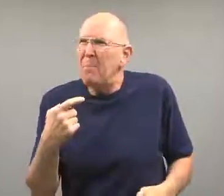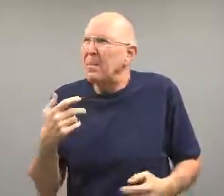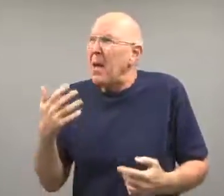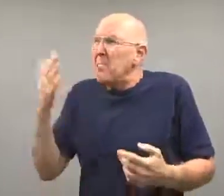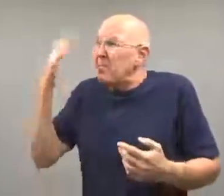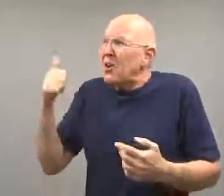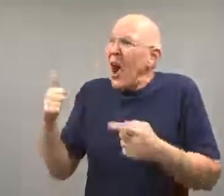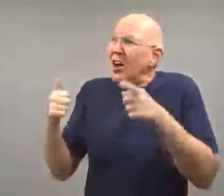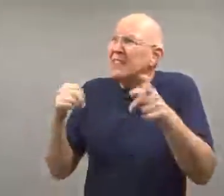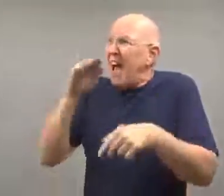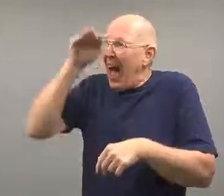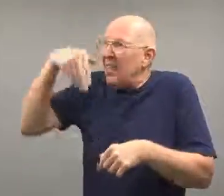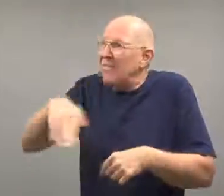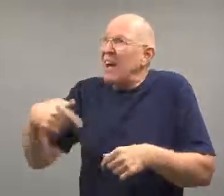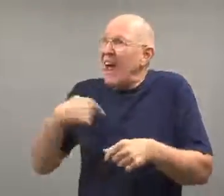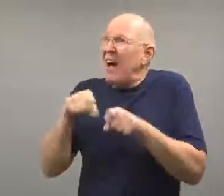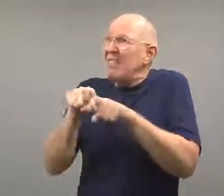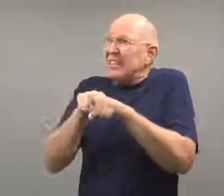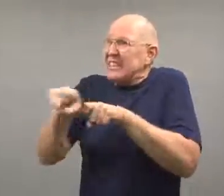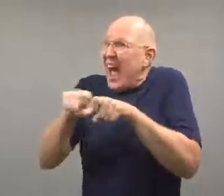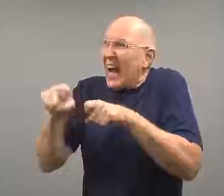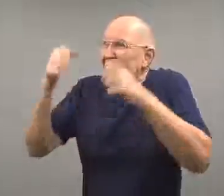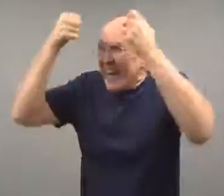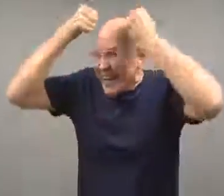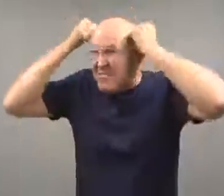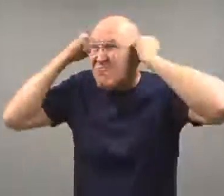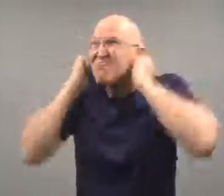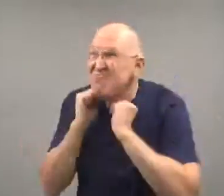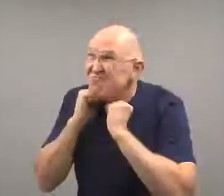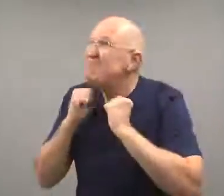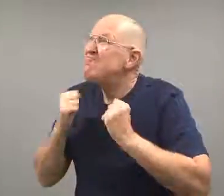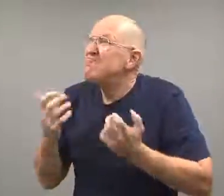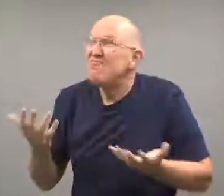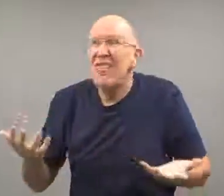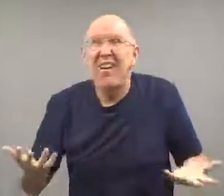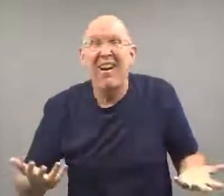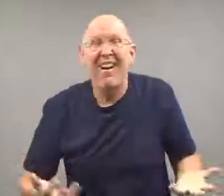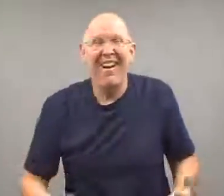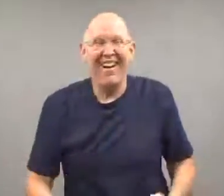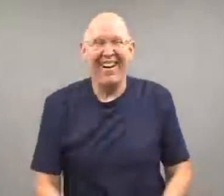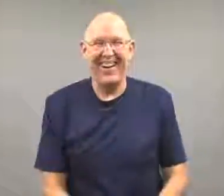The manager said, "Well, it had a stocking over its head!"